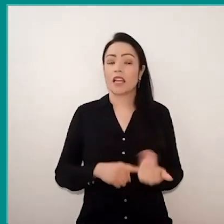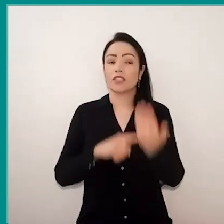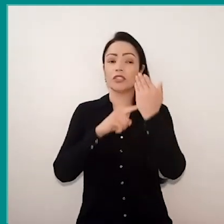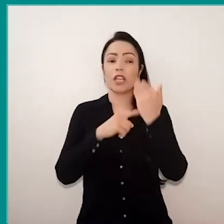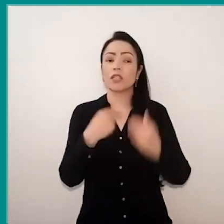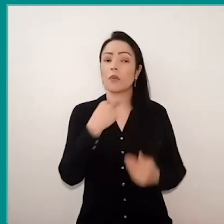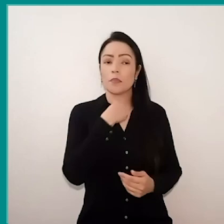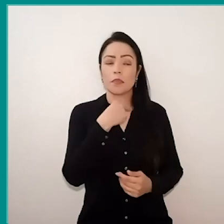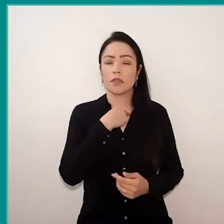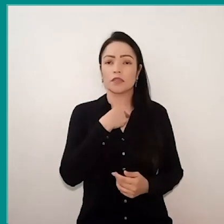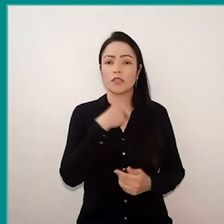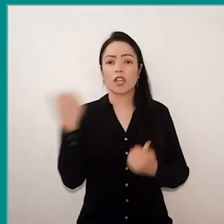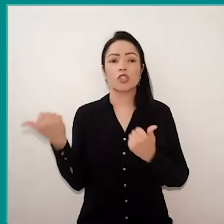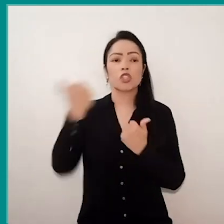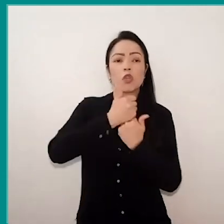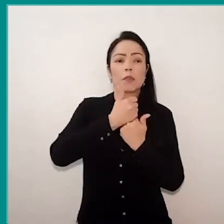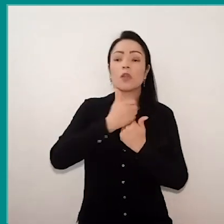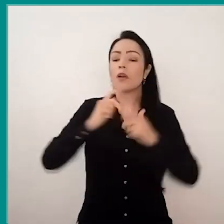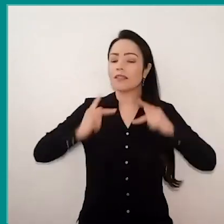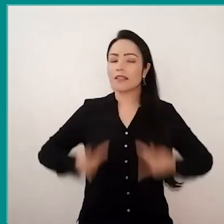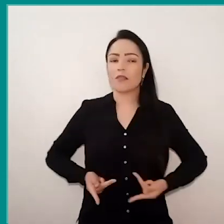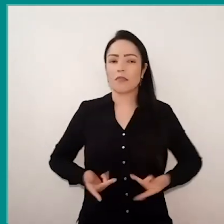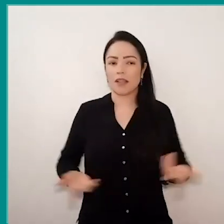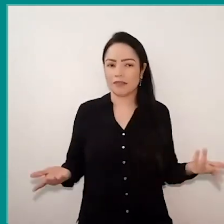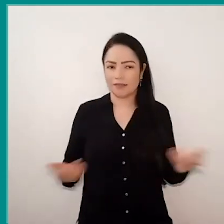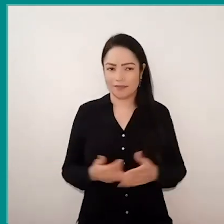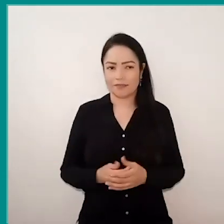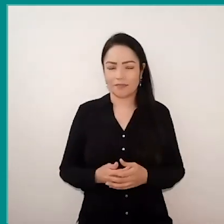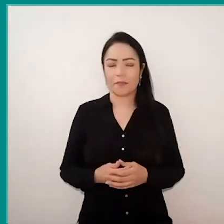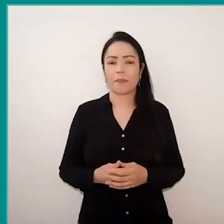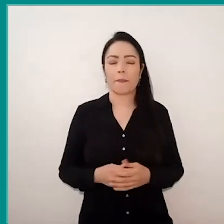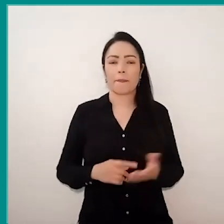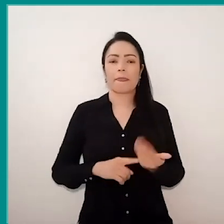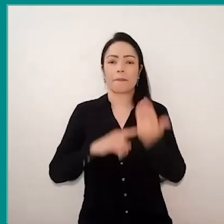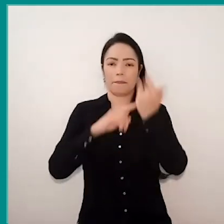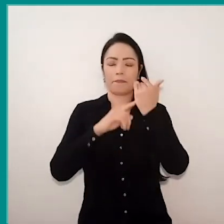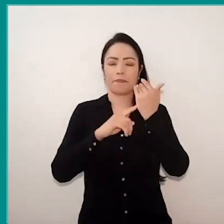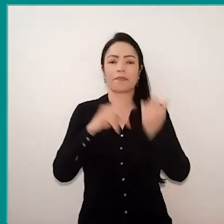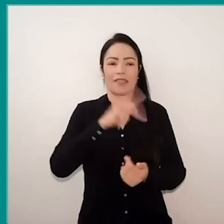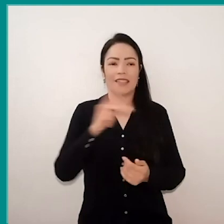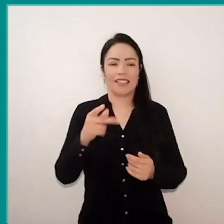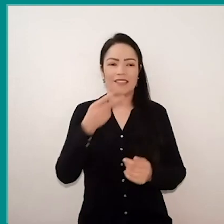supplant the human being. Insofar as the technology, as teacher Inés said, I wrote down here in a speaks very pertinent,